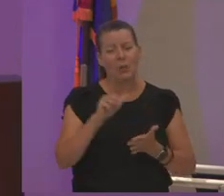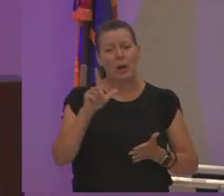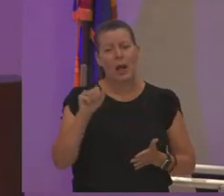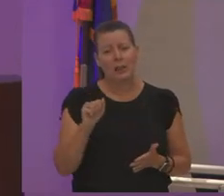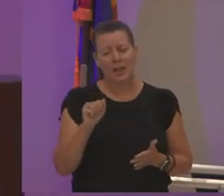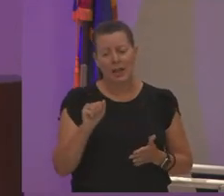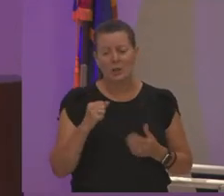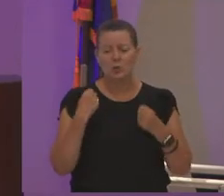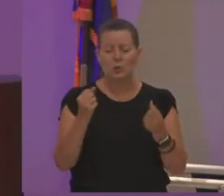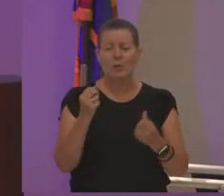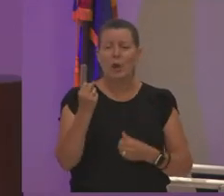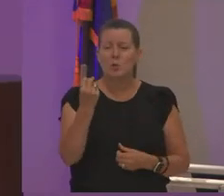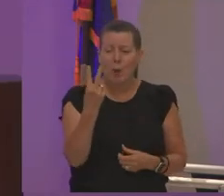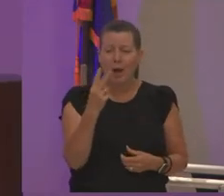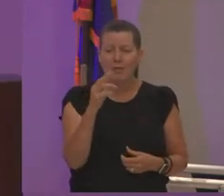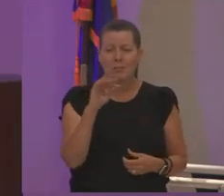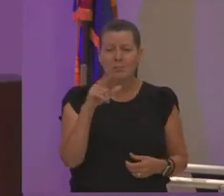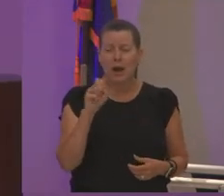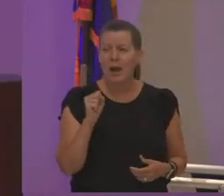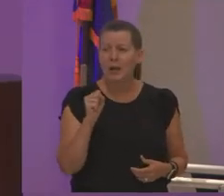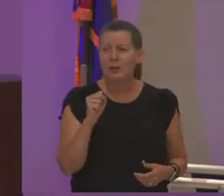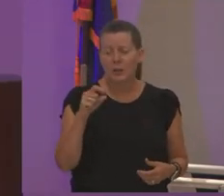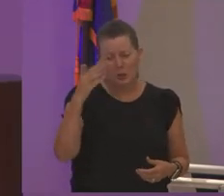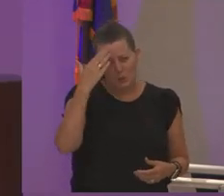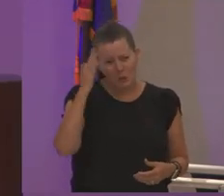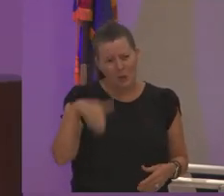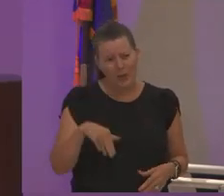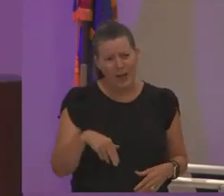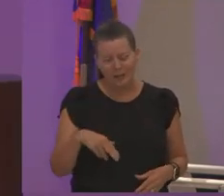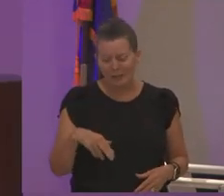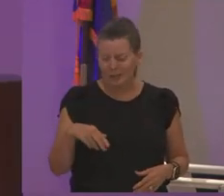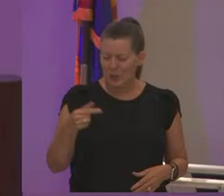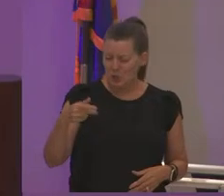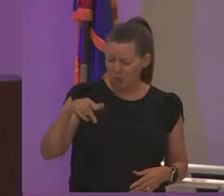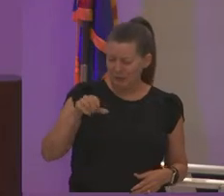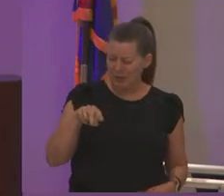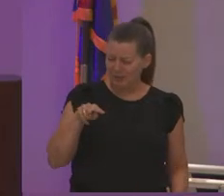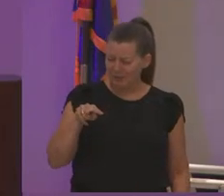know that you'll look at your gps you go it's 12 miles why is it going to take me an hour and 15